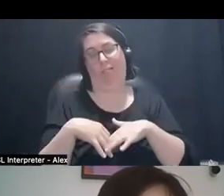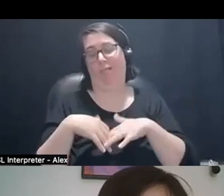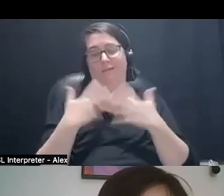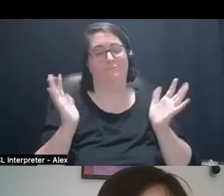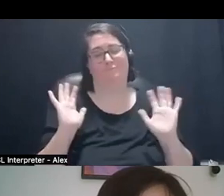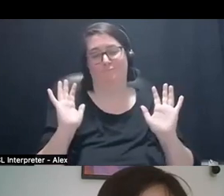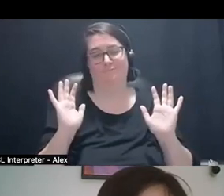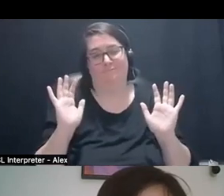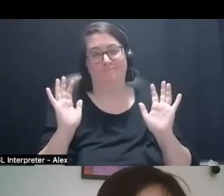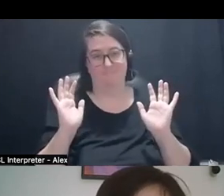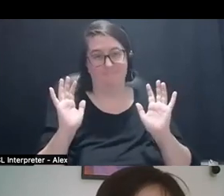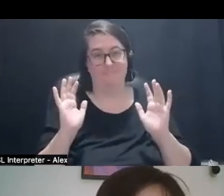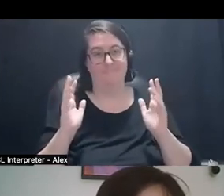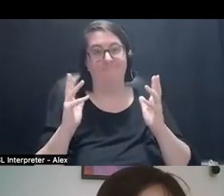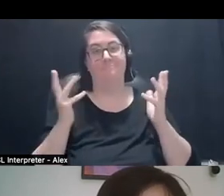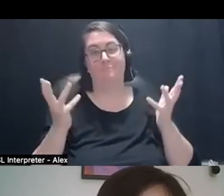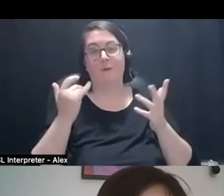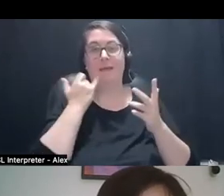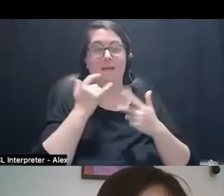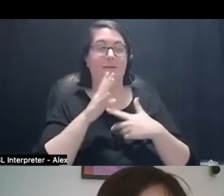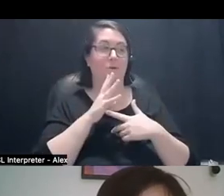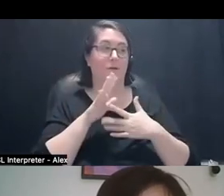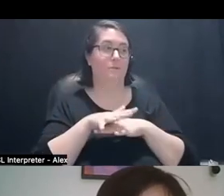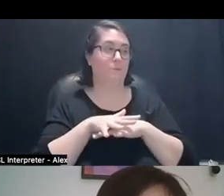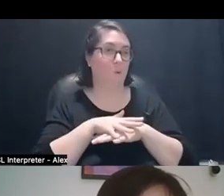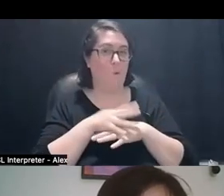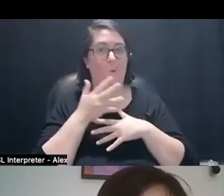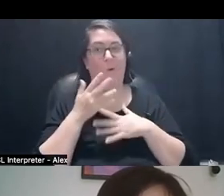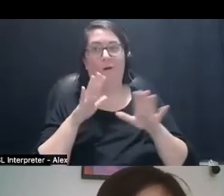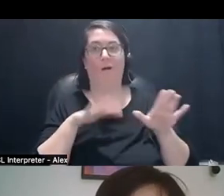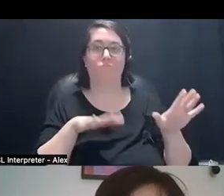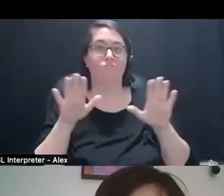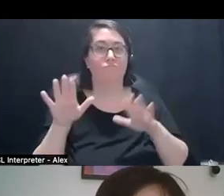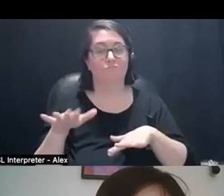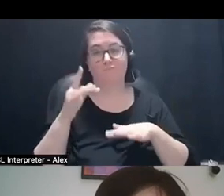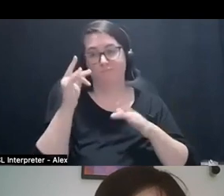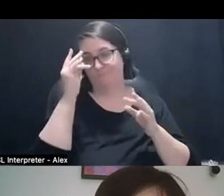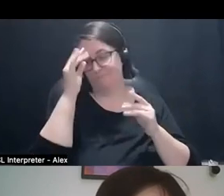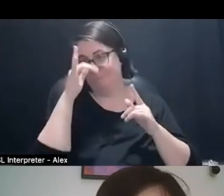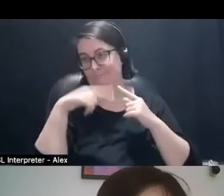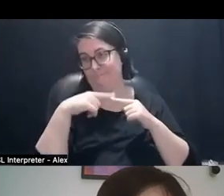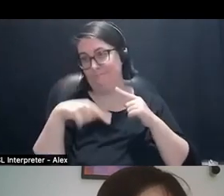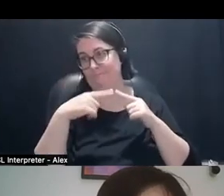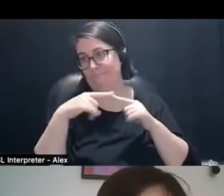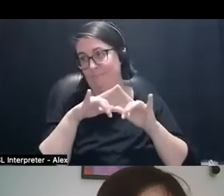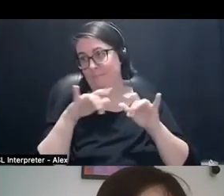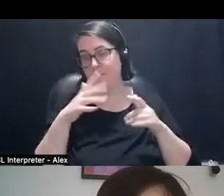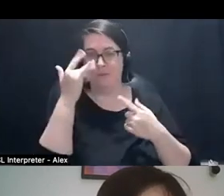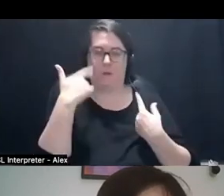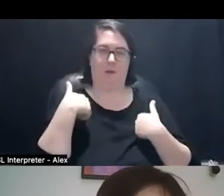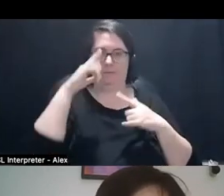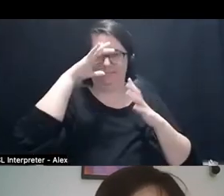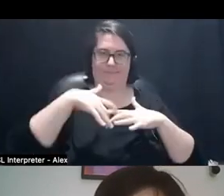So if I'm talking slowly and cognitively processing slowly missing things, that's what's happening with me. Uhm.